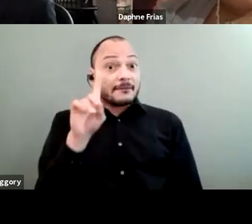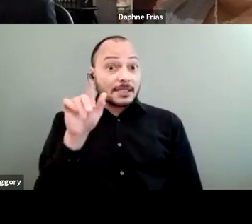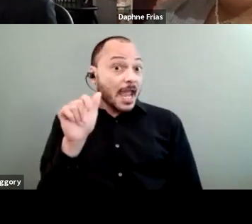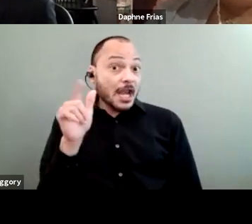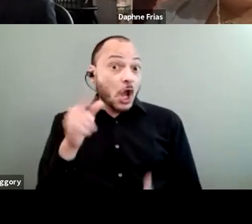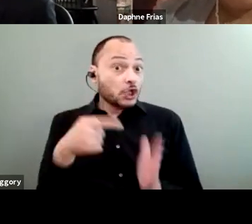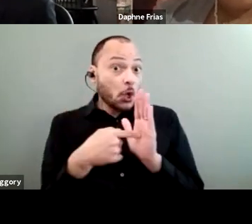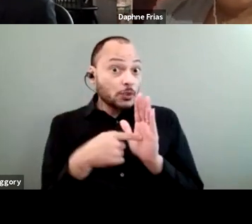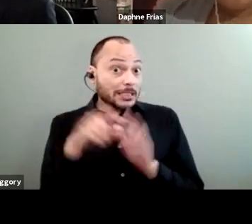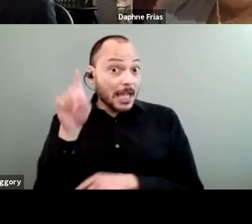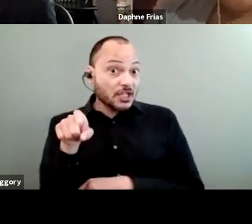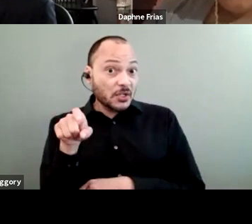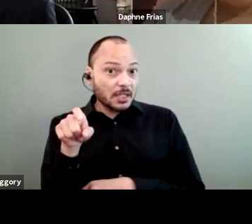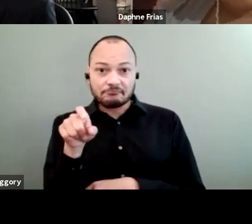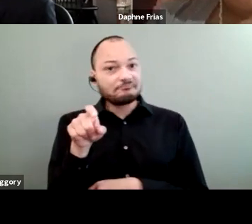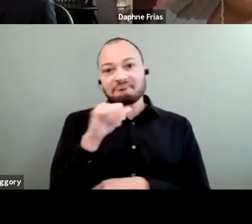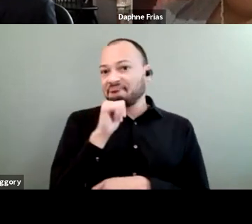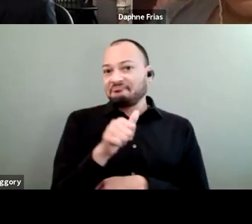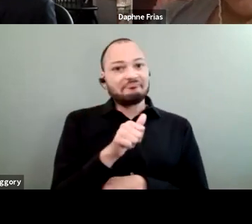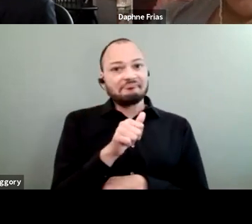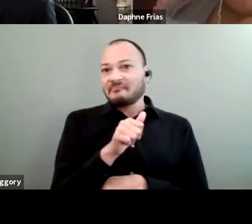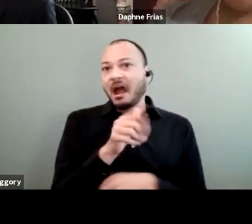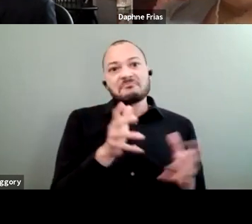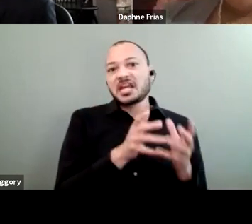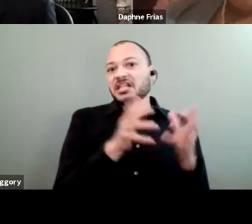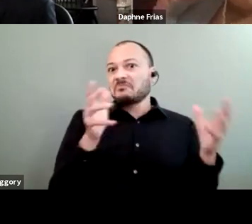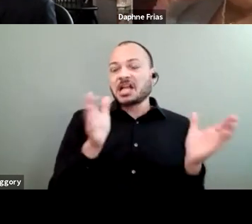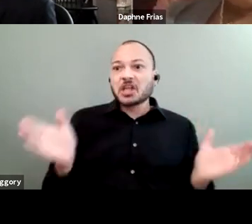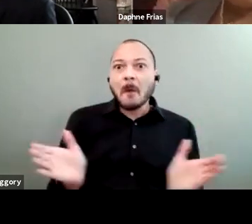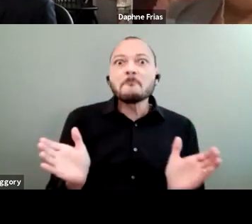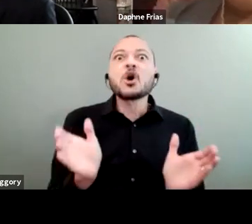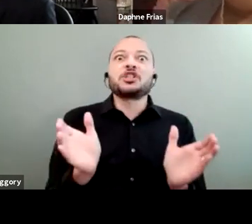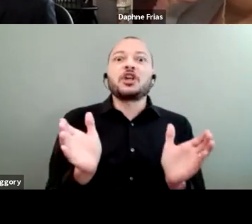there isn't going to be as much of a push for intervention.